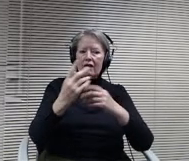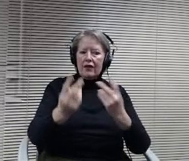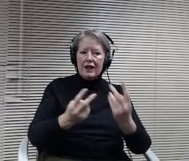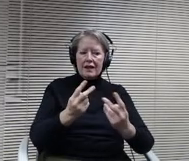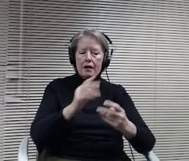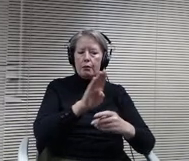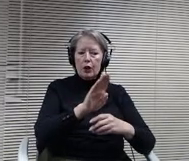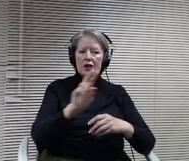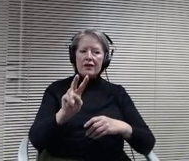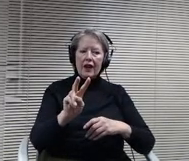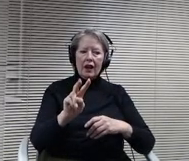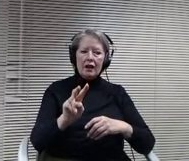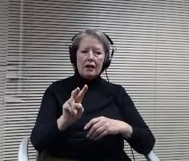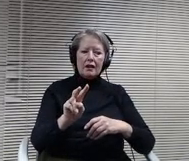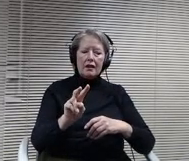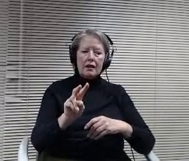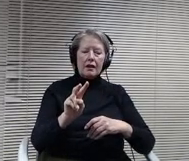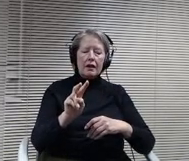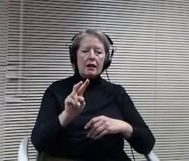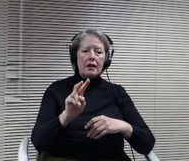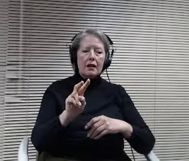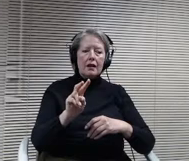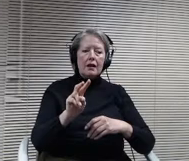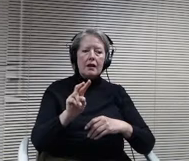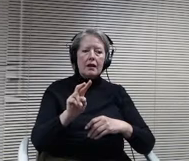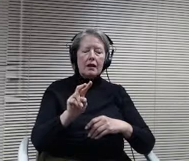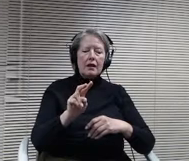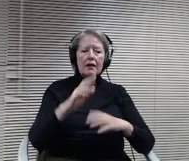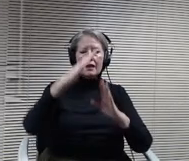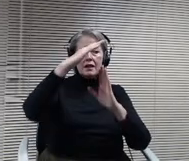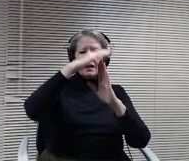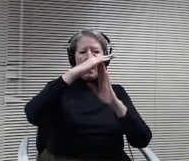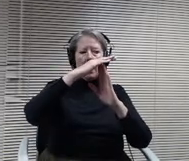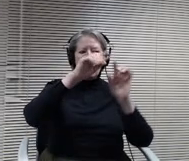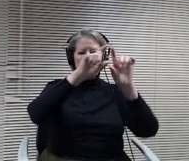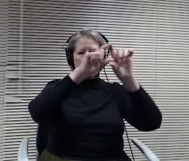Square to the top roll. You can see this one over the second one